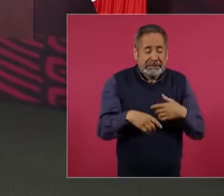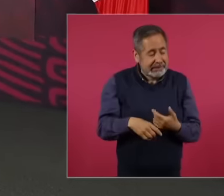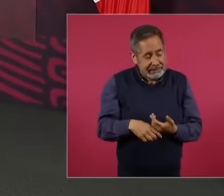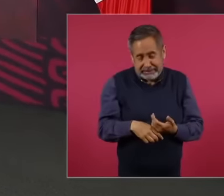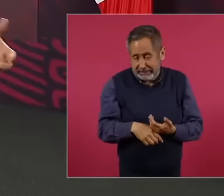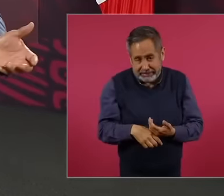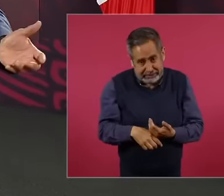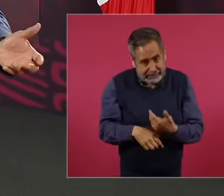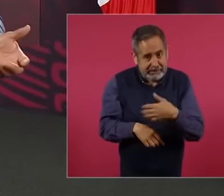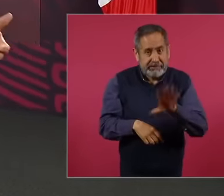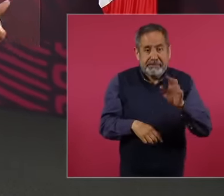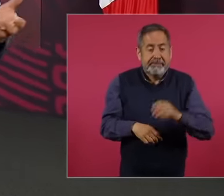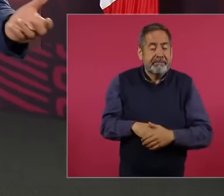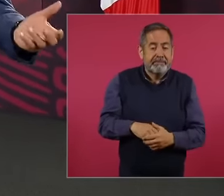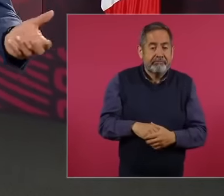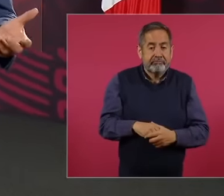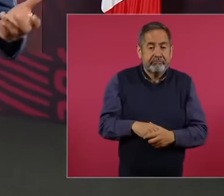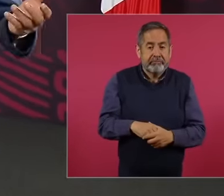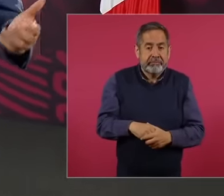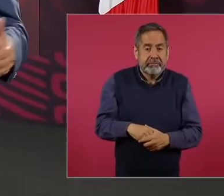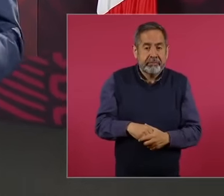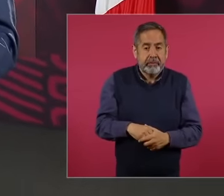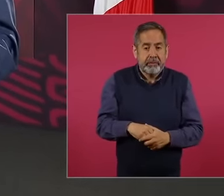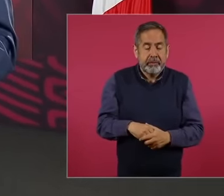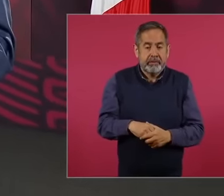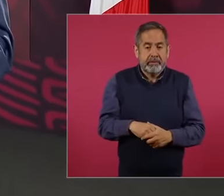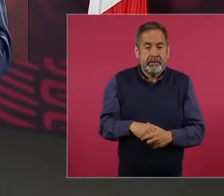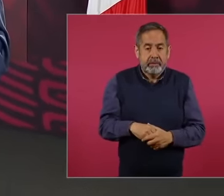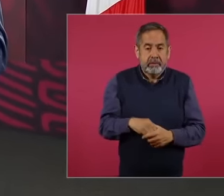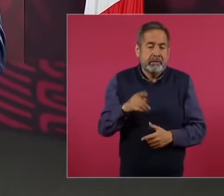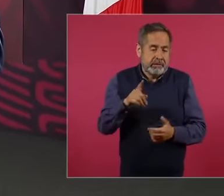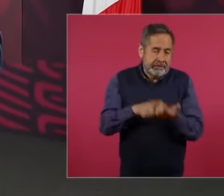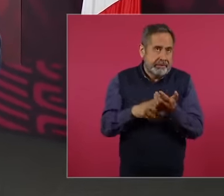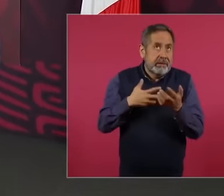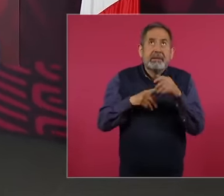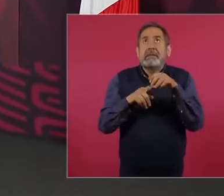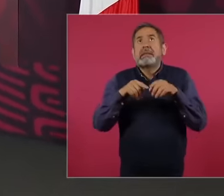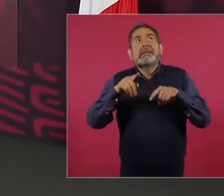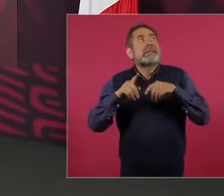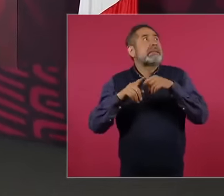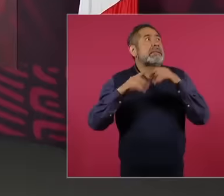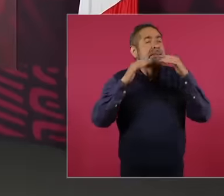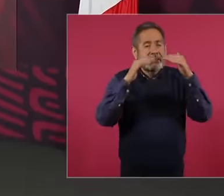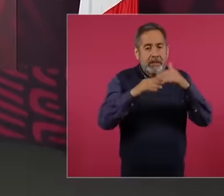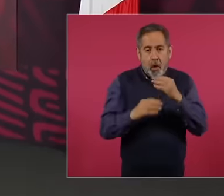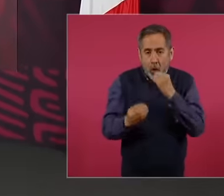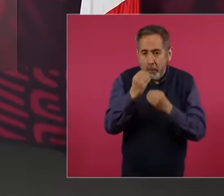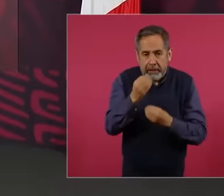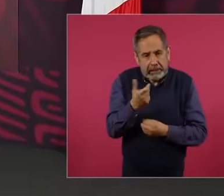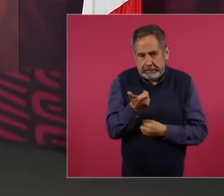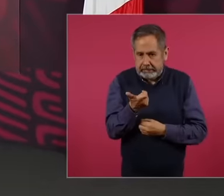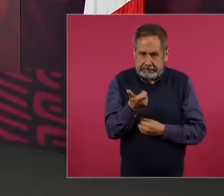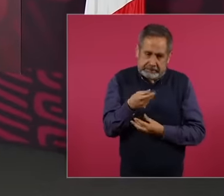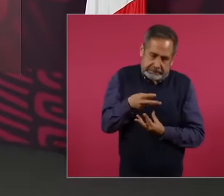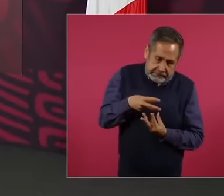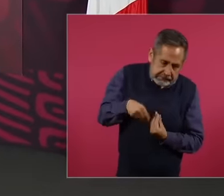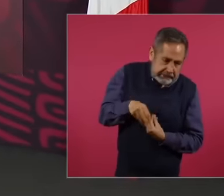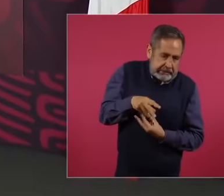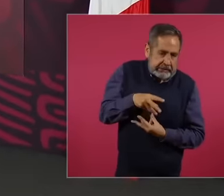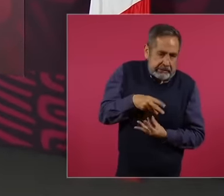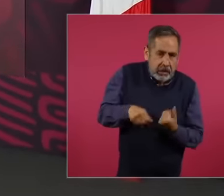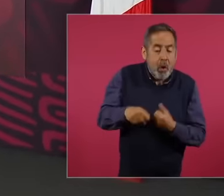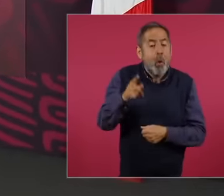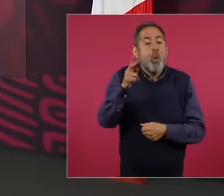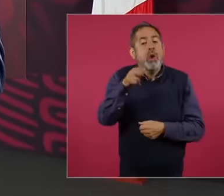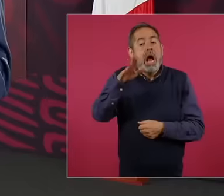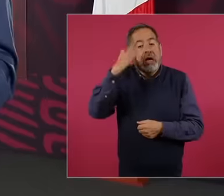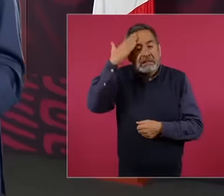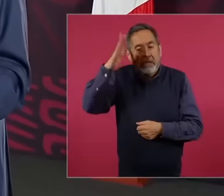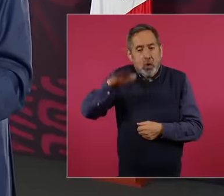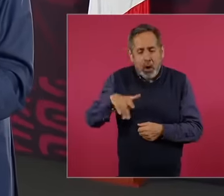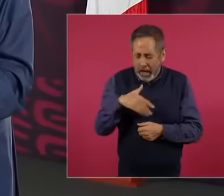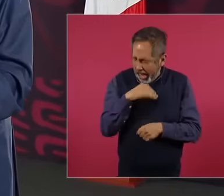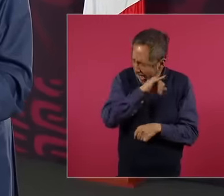and there were problems with food, we had a lady who I will never ever forget